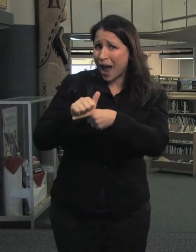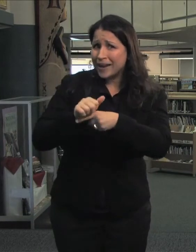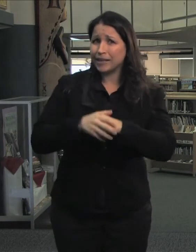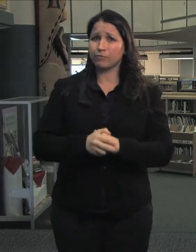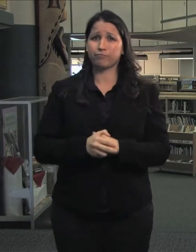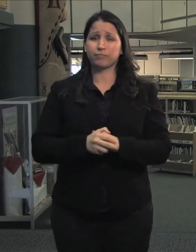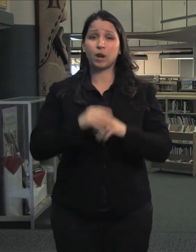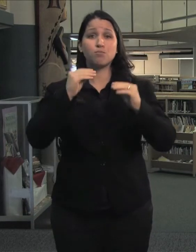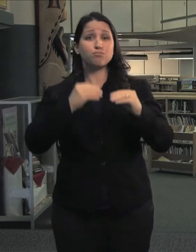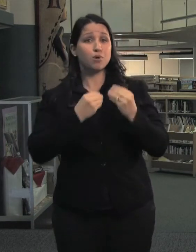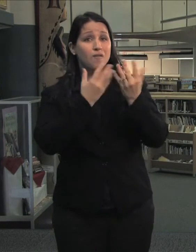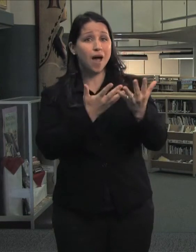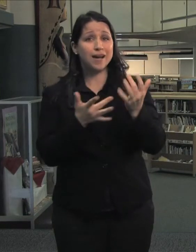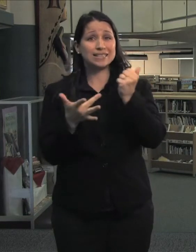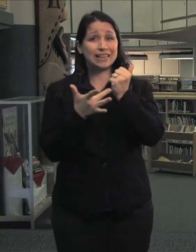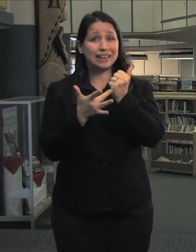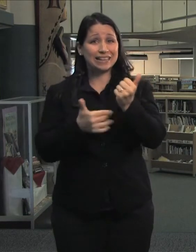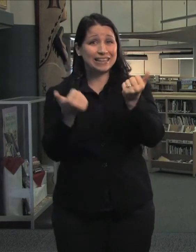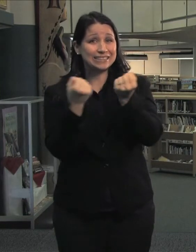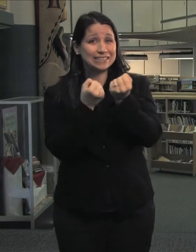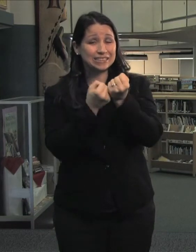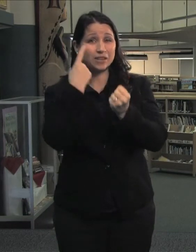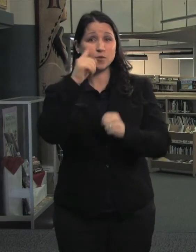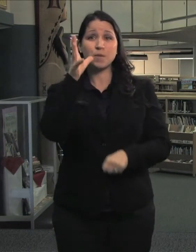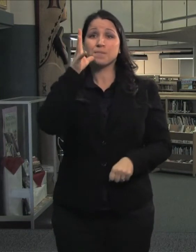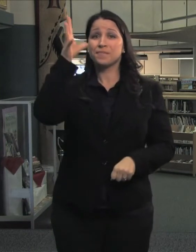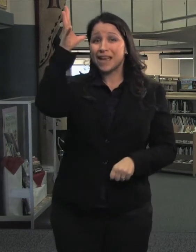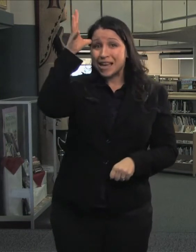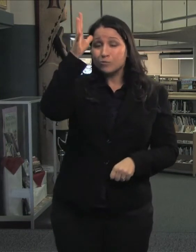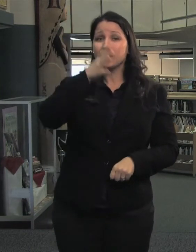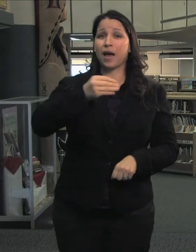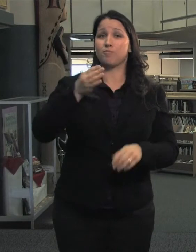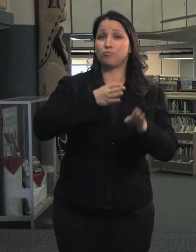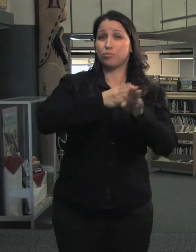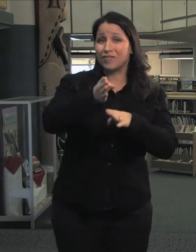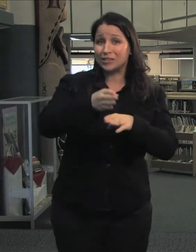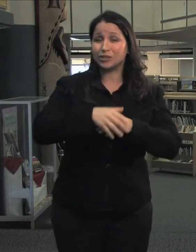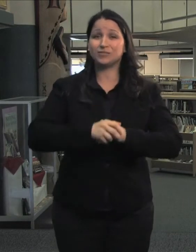and providing technical support for parents and professionals.